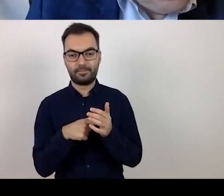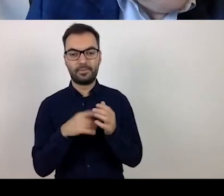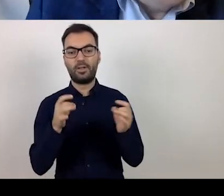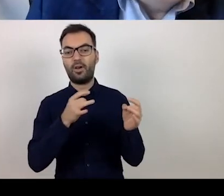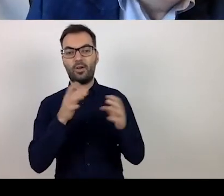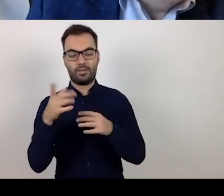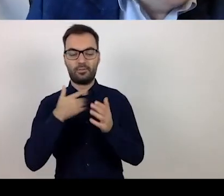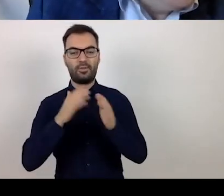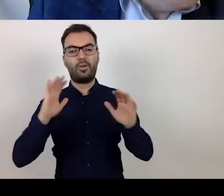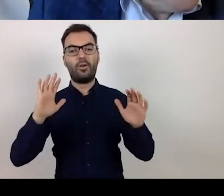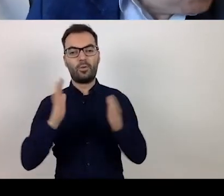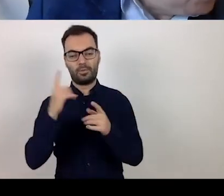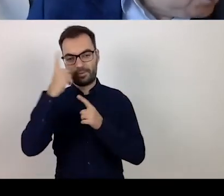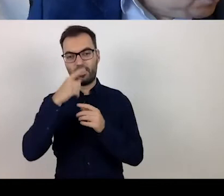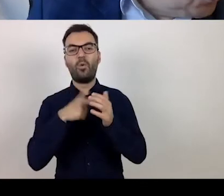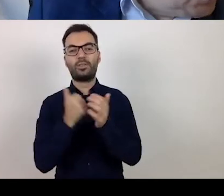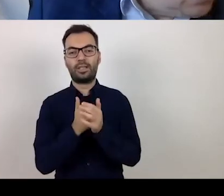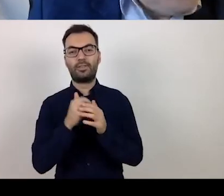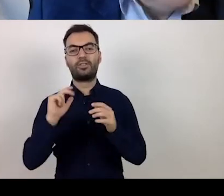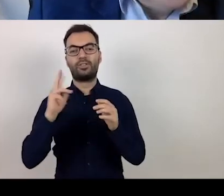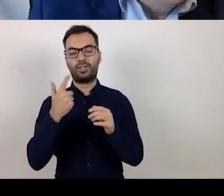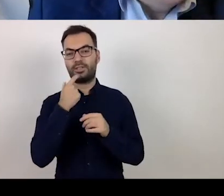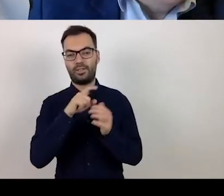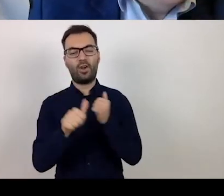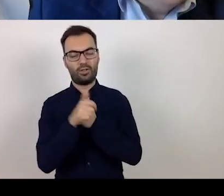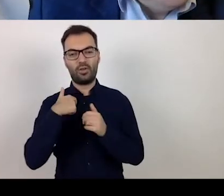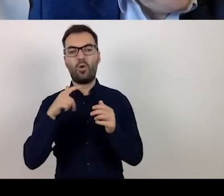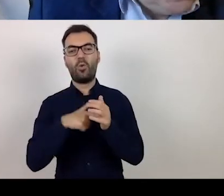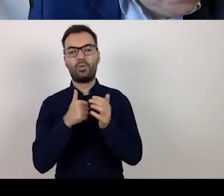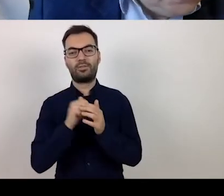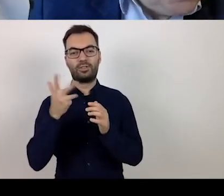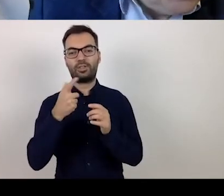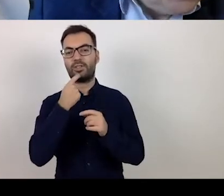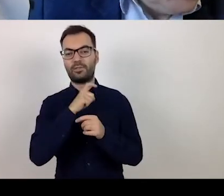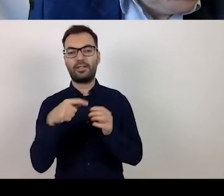it will be a mental shortcut for the Act of 3 April and I will refer to its contents